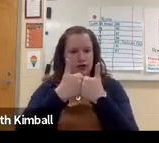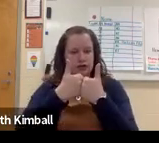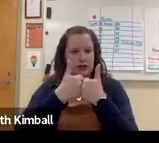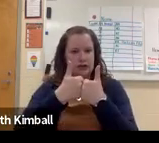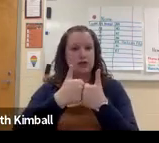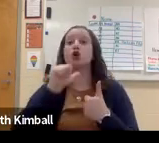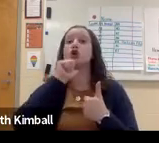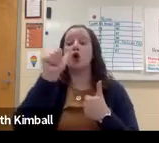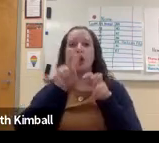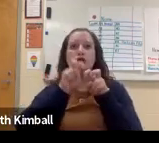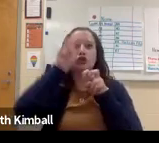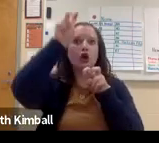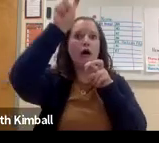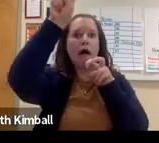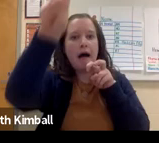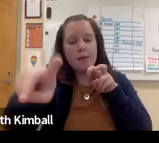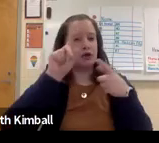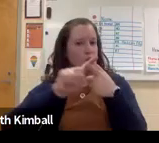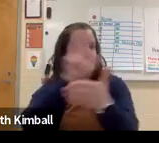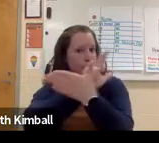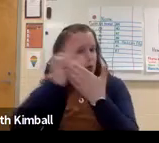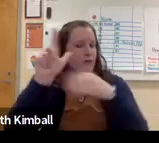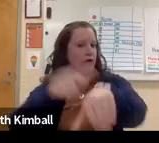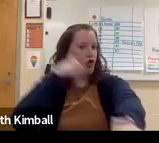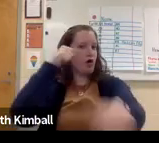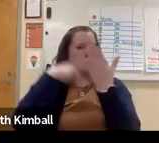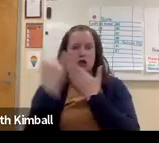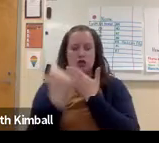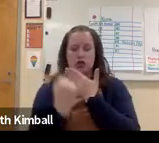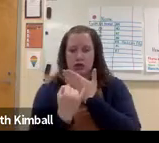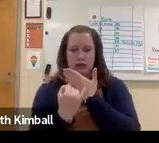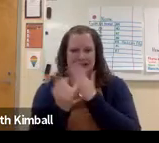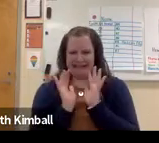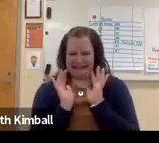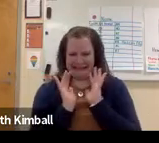it is to present them with small challenges.